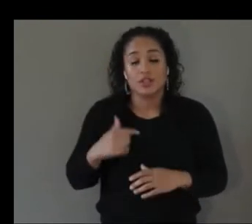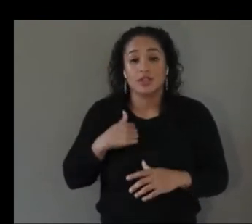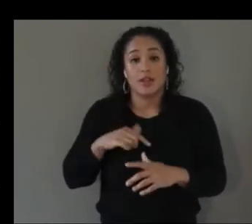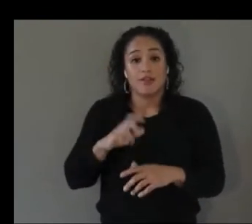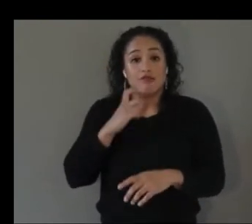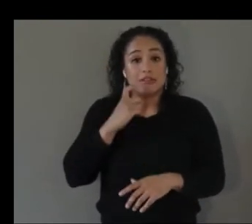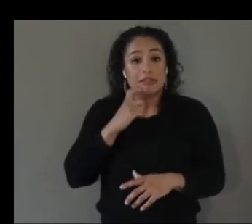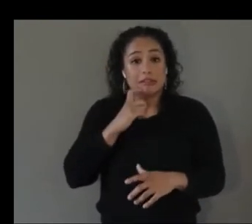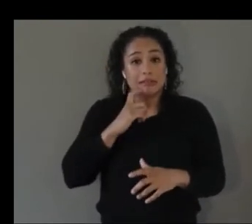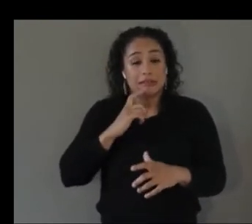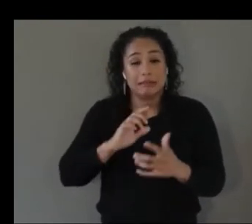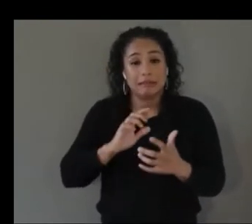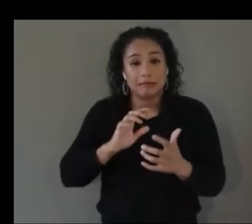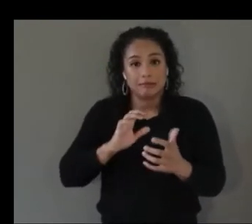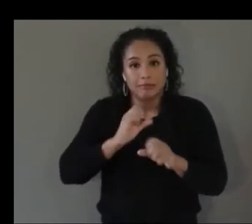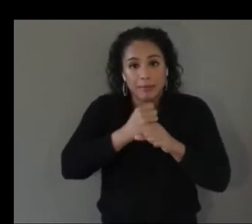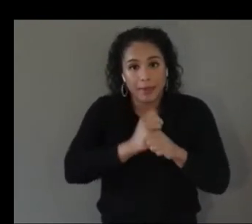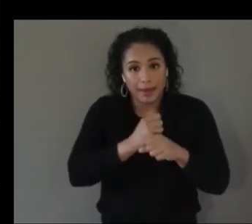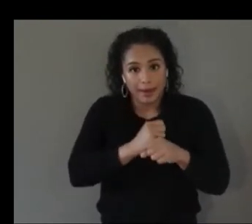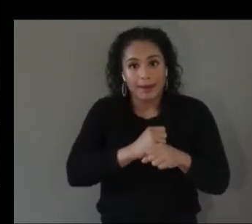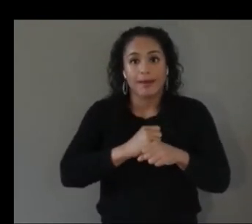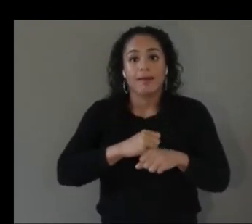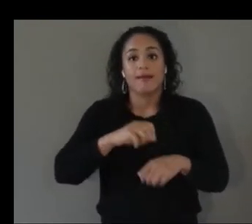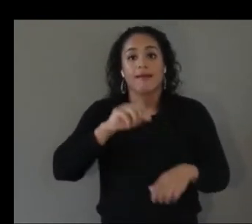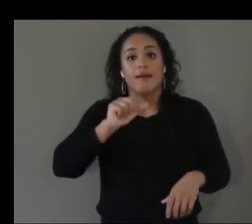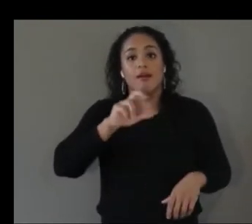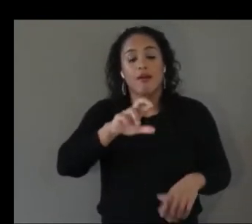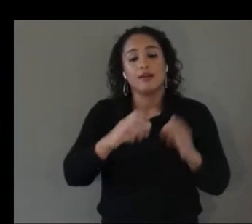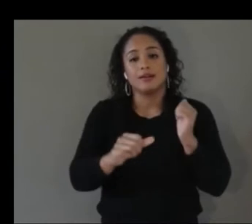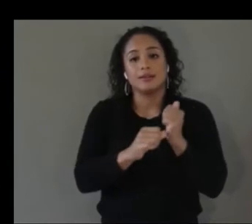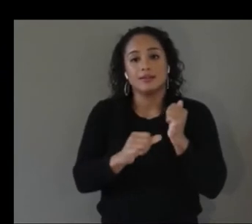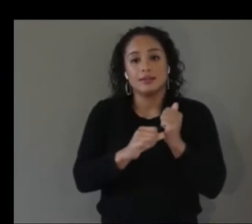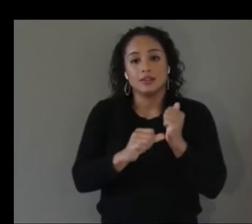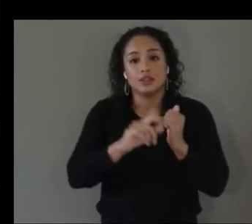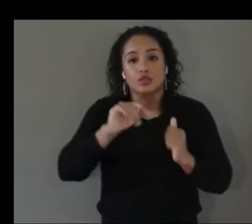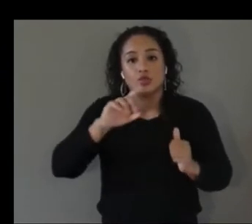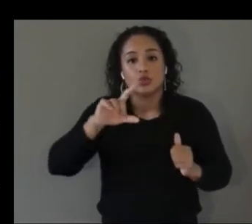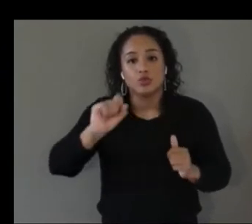to make media like augmented reality and videos more non-visually accessible